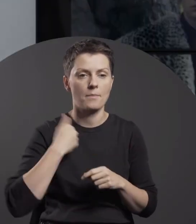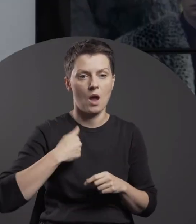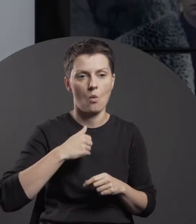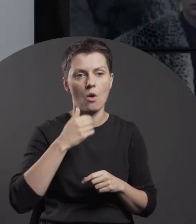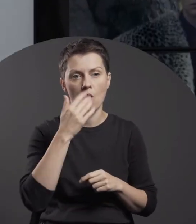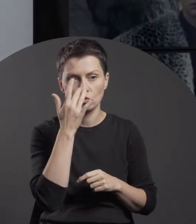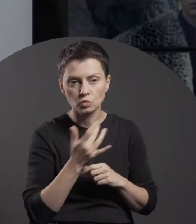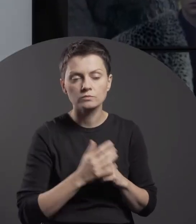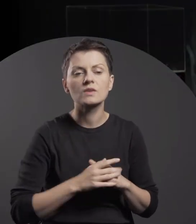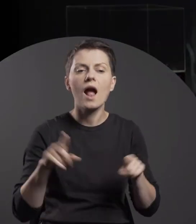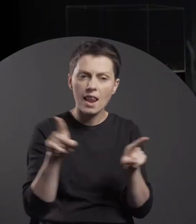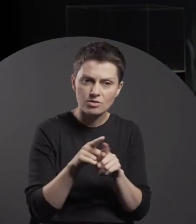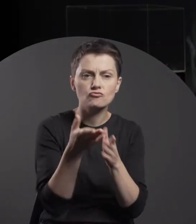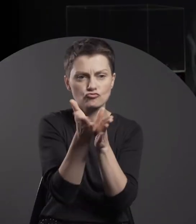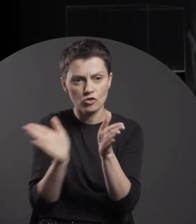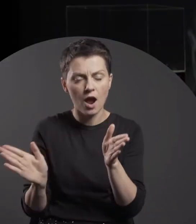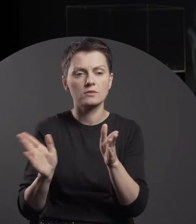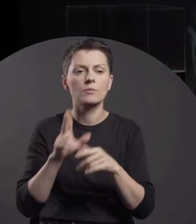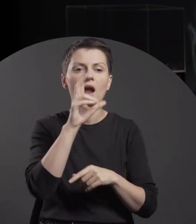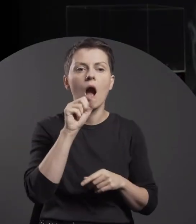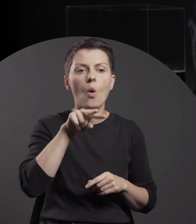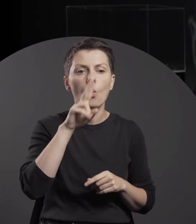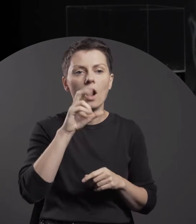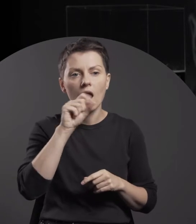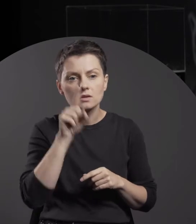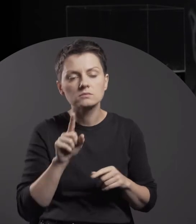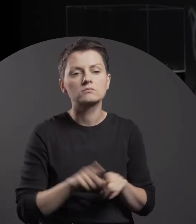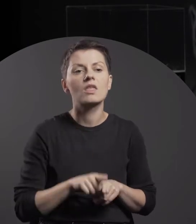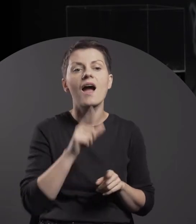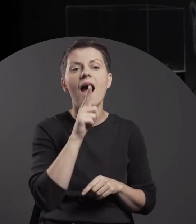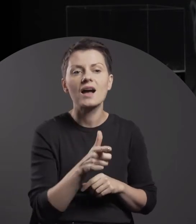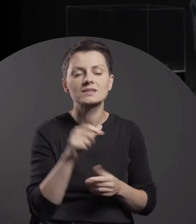But we also cooperate more broadly – with artists from the Caucasus and Central Asia.